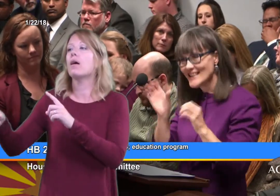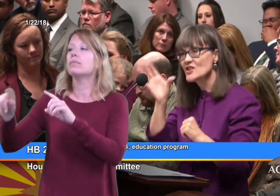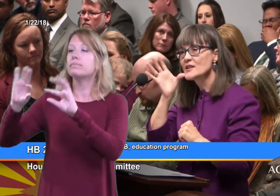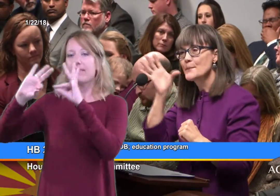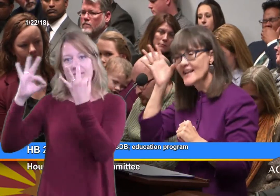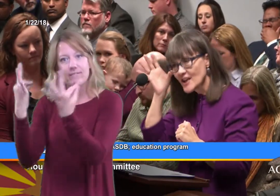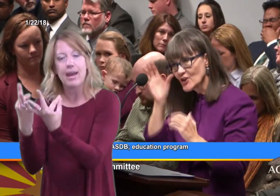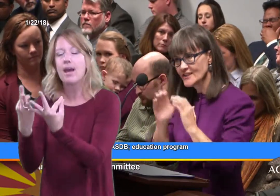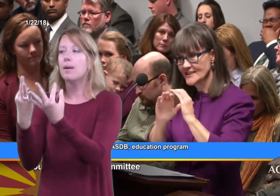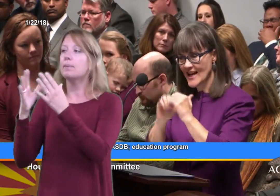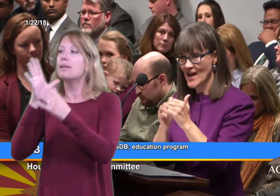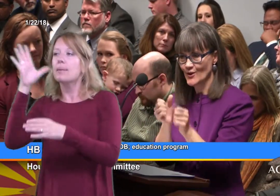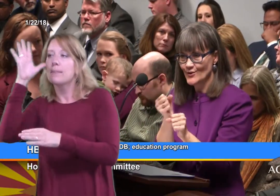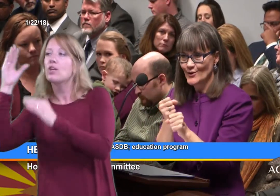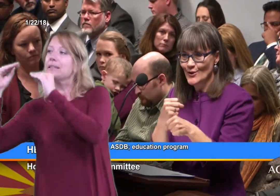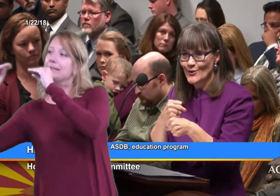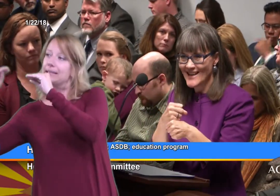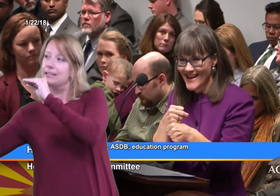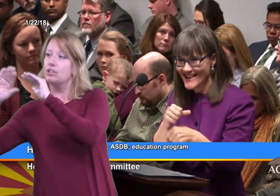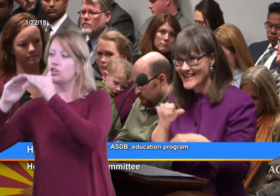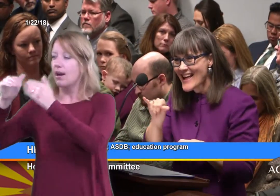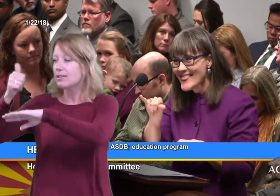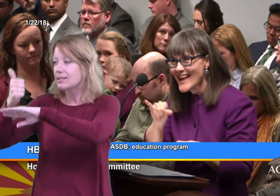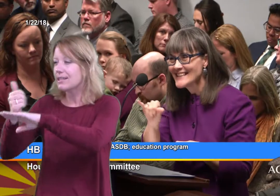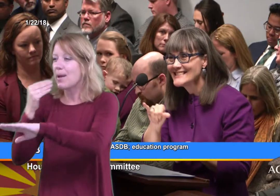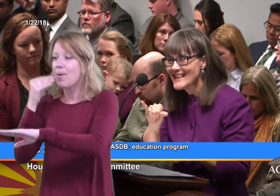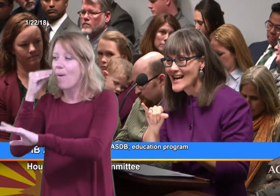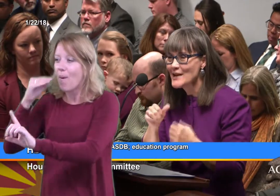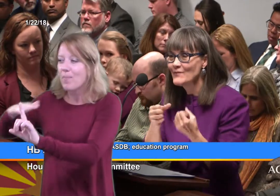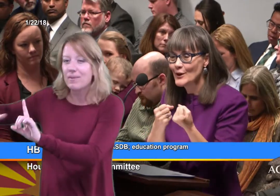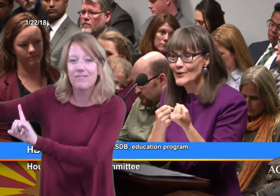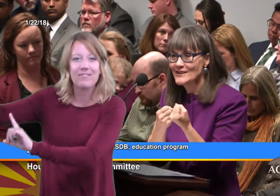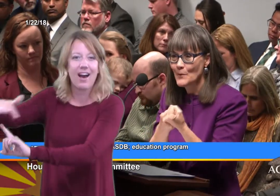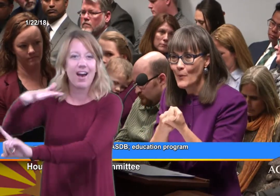They teach the parents how to create that same very supportive